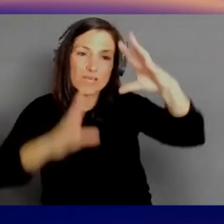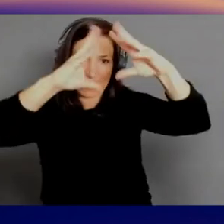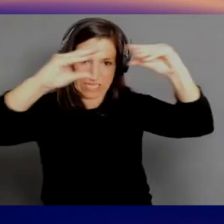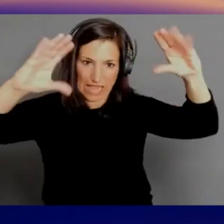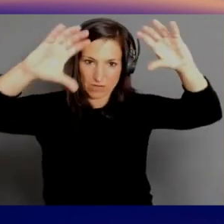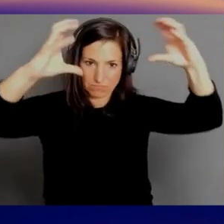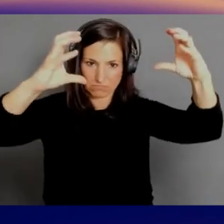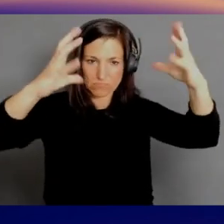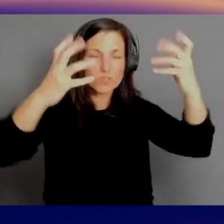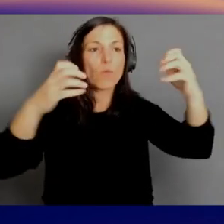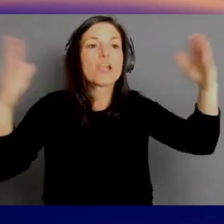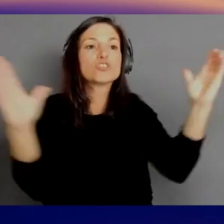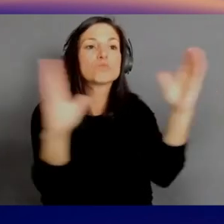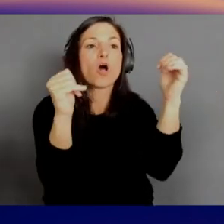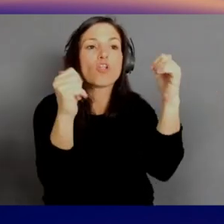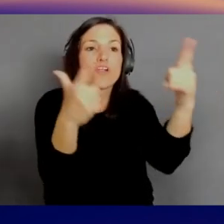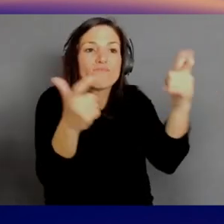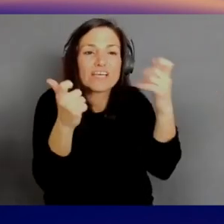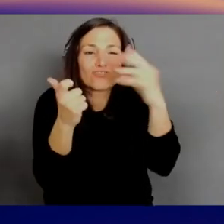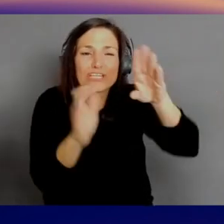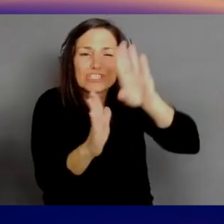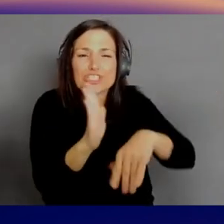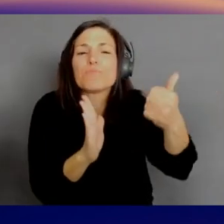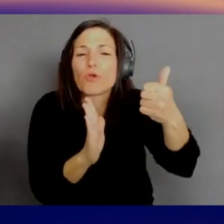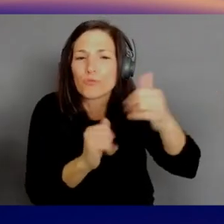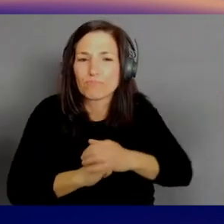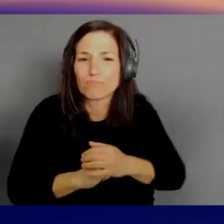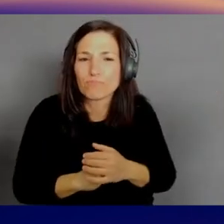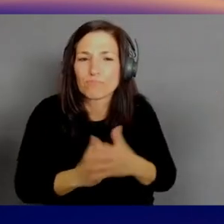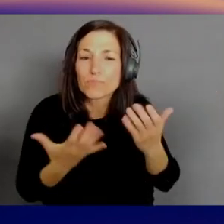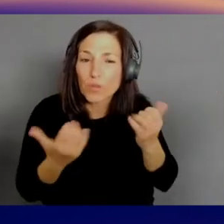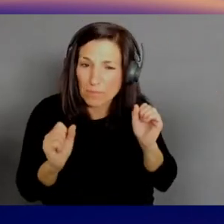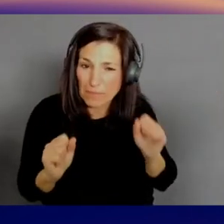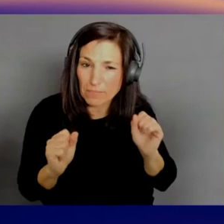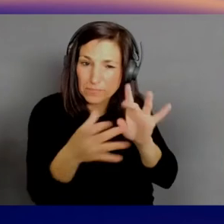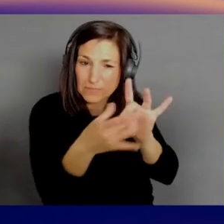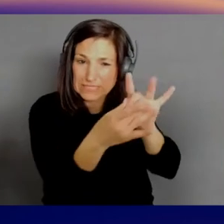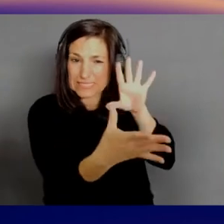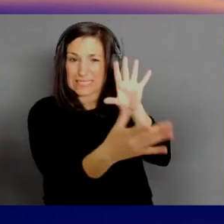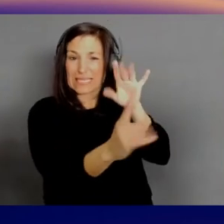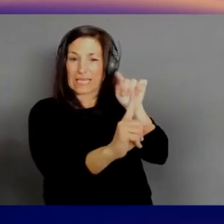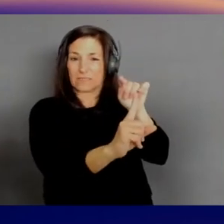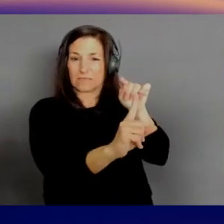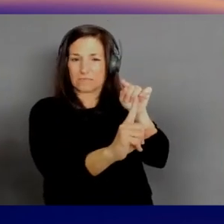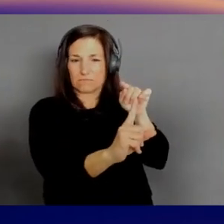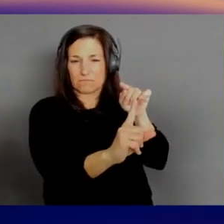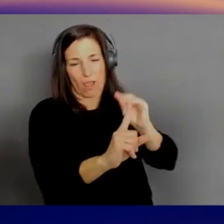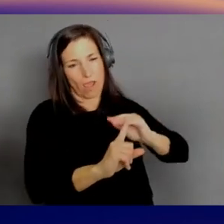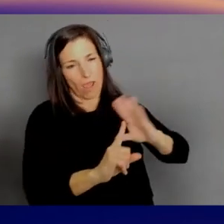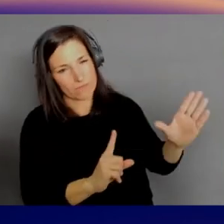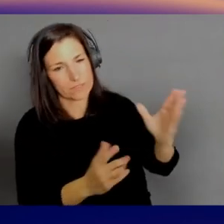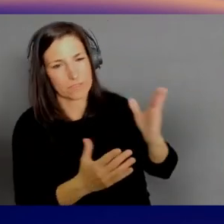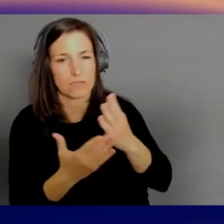and they want it to be able to be disconnected. For obvious reasons, what's going on with wars.